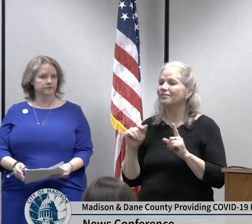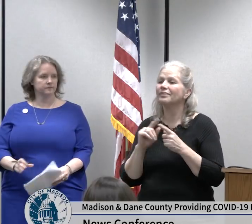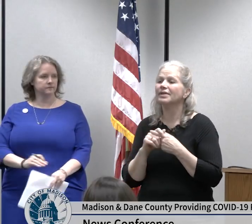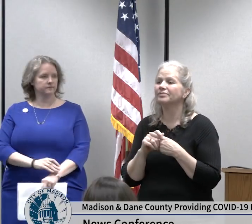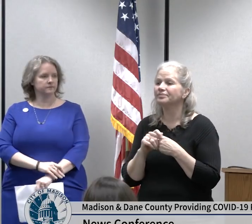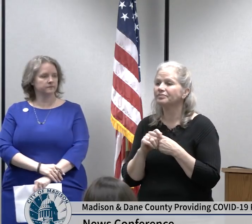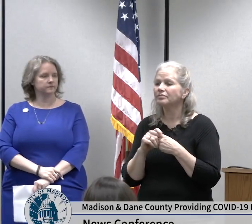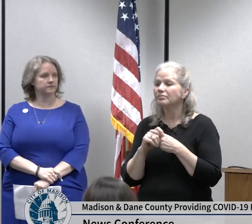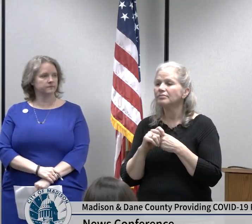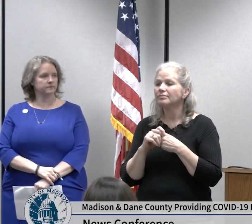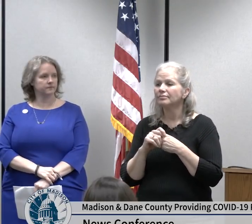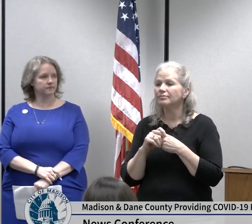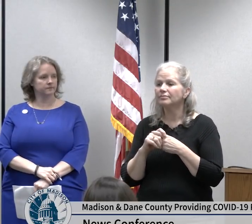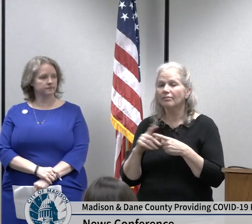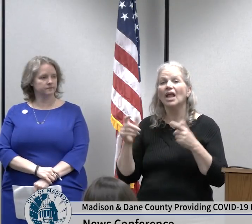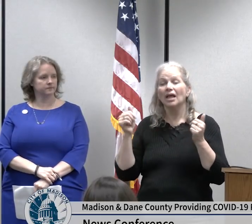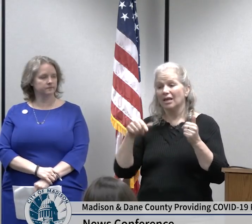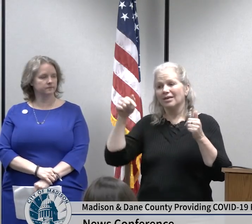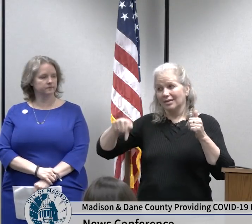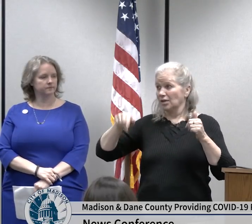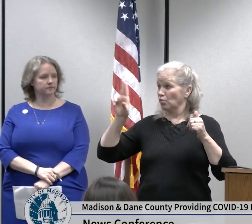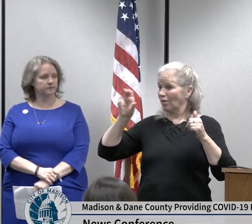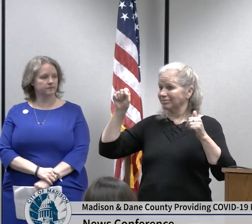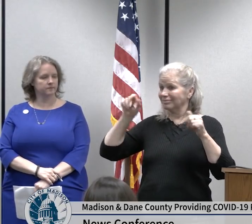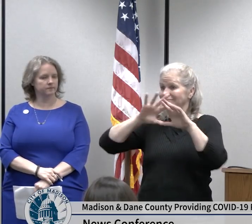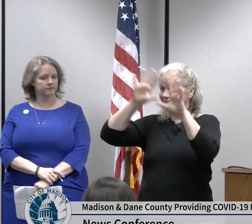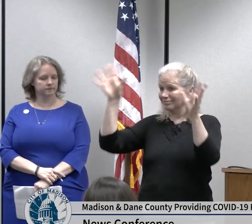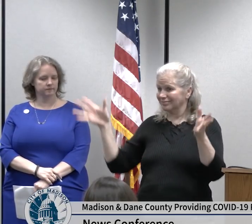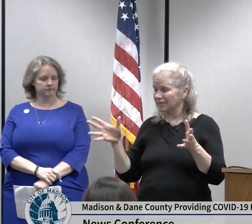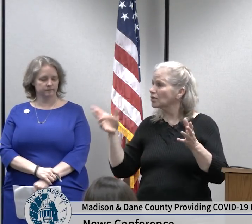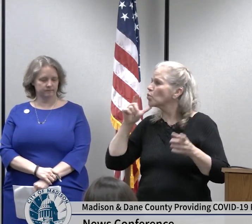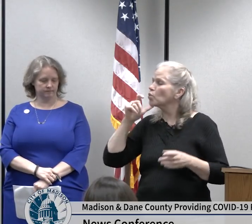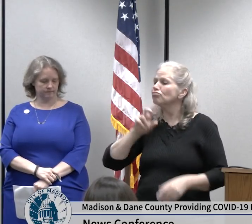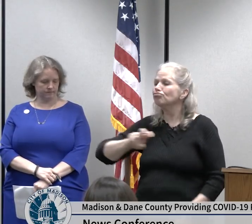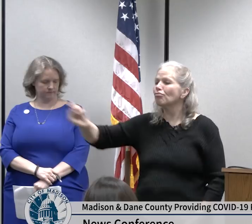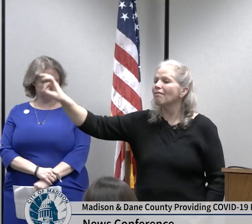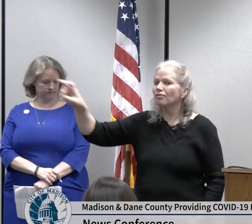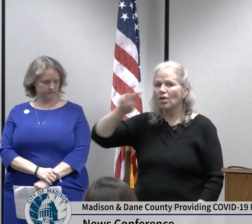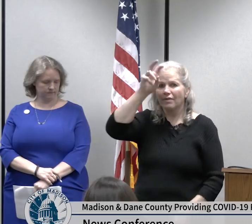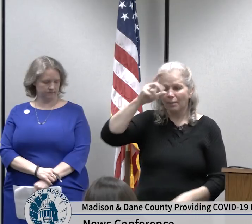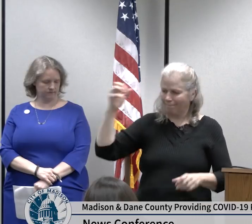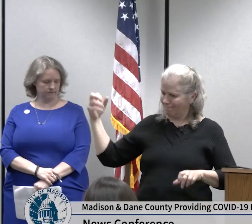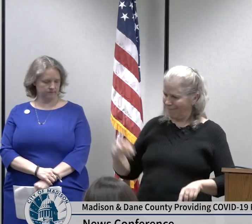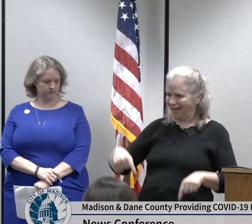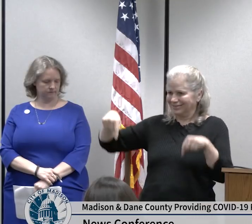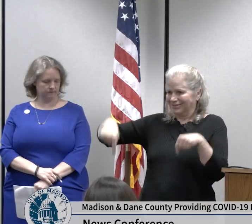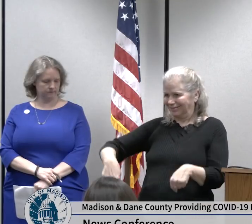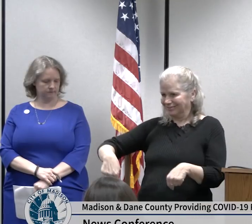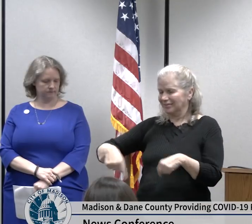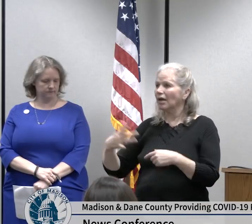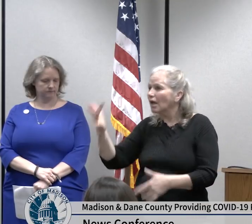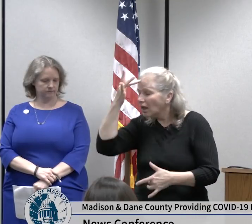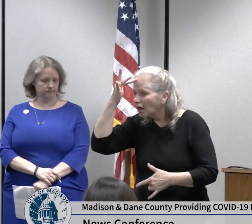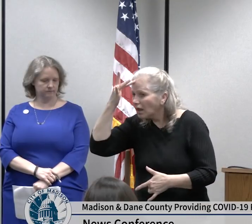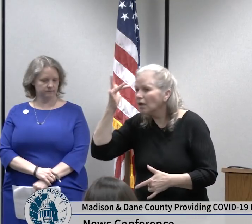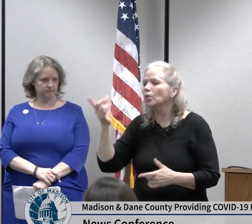the United States and fell ill after returning to Dane County at this time based on recommendations of Public Health we are recommending the Dane